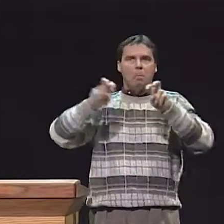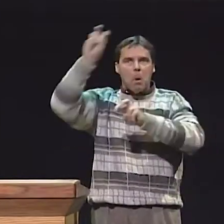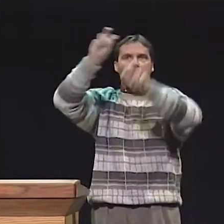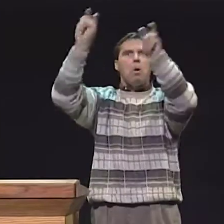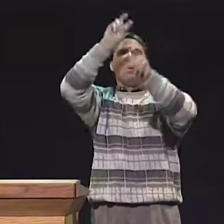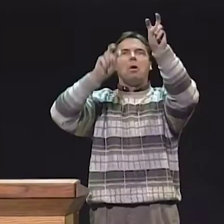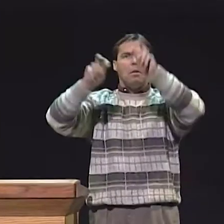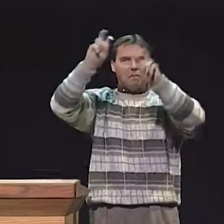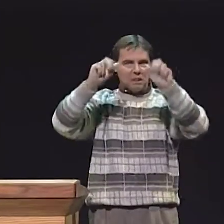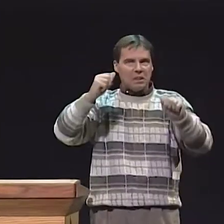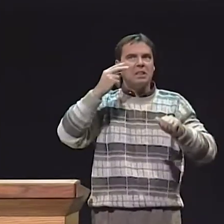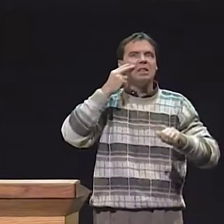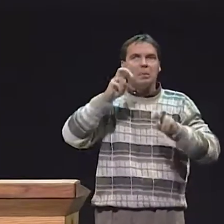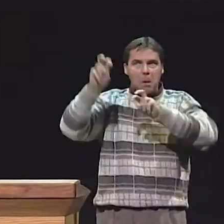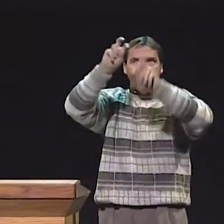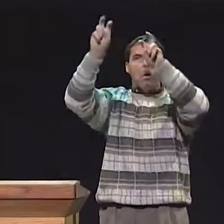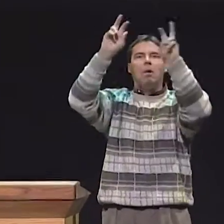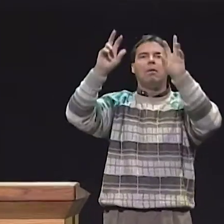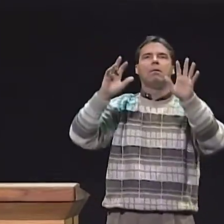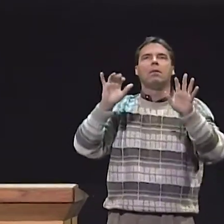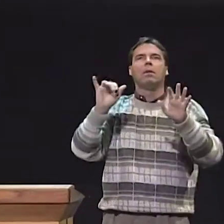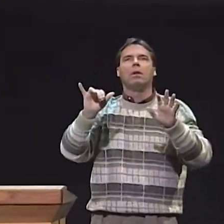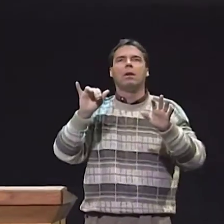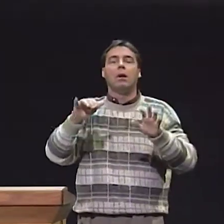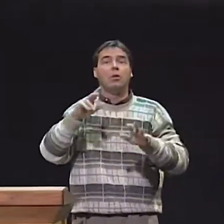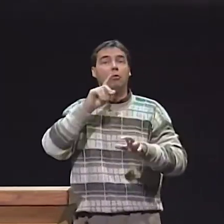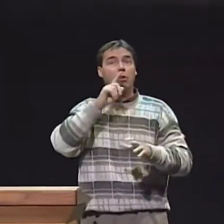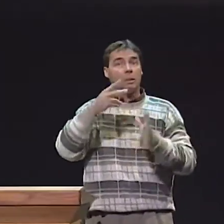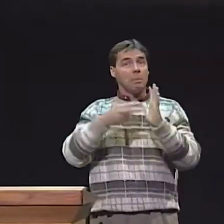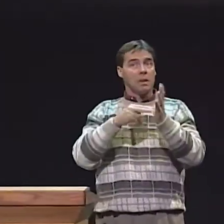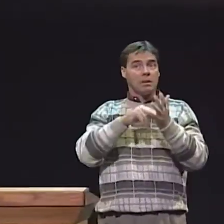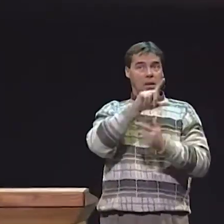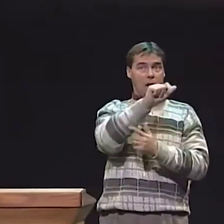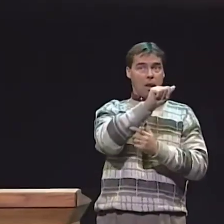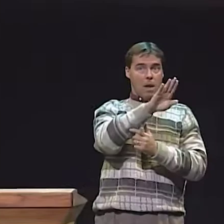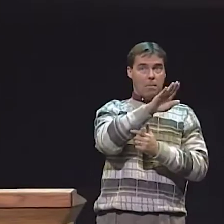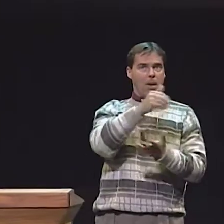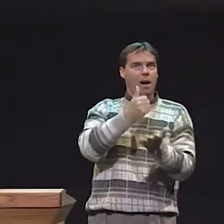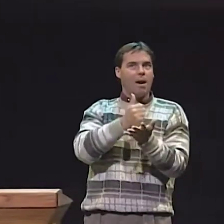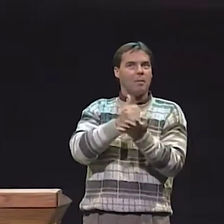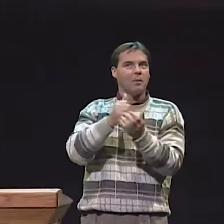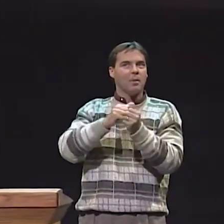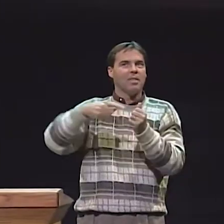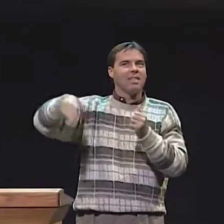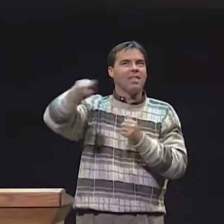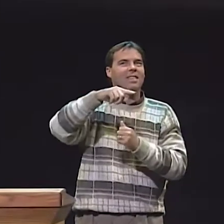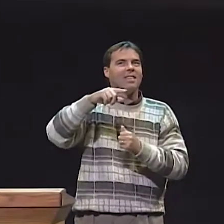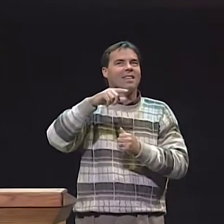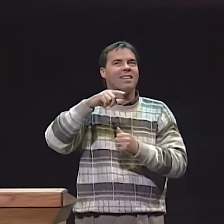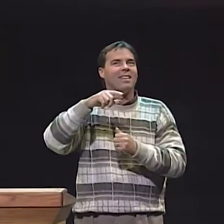WHAT DOES THIS MEAN? IT MEANS THAT THERE ARE VARIOUS LAYERS AND STUDENTS CAN MOVE THROUGH THOSE LAYERS